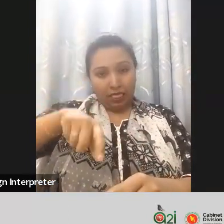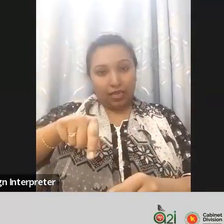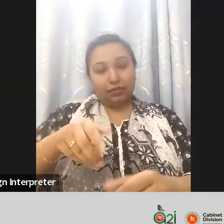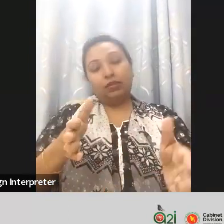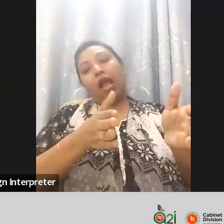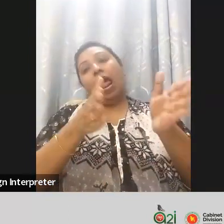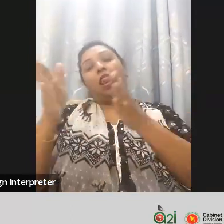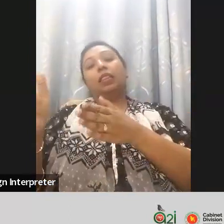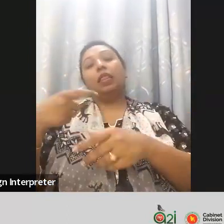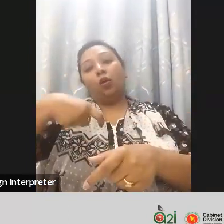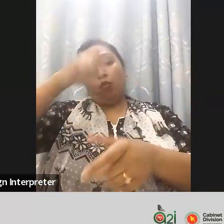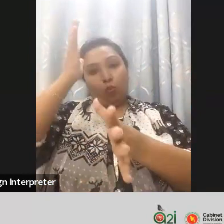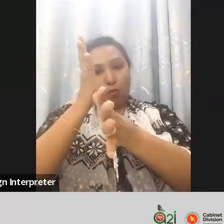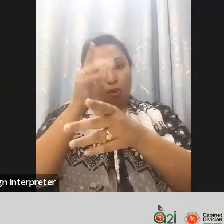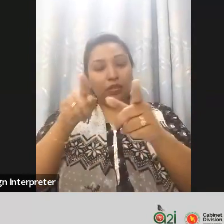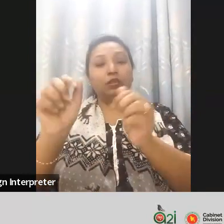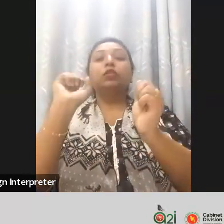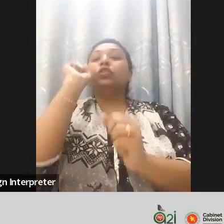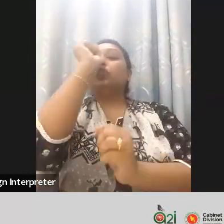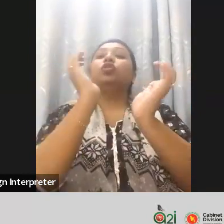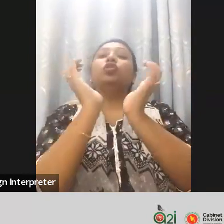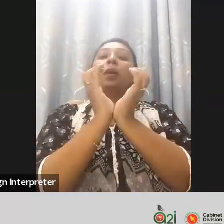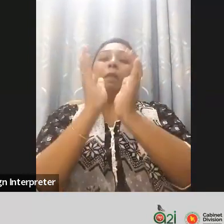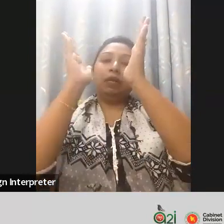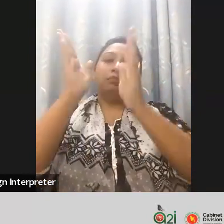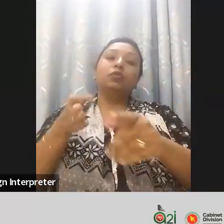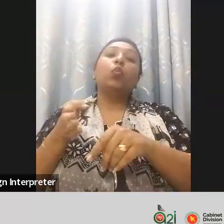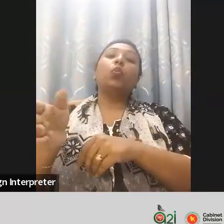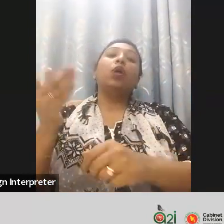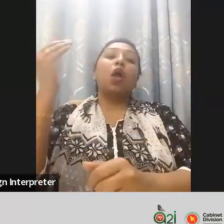social welfare Ministry, there's a dedicated Department there are dedicated officials for